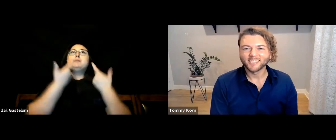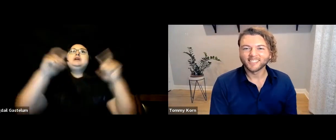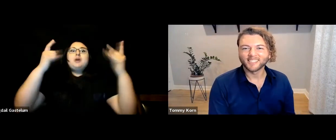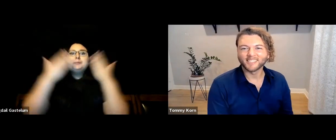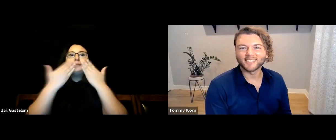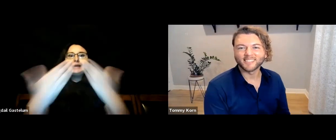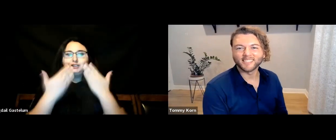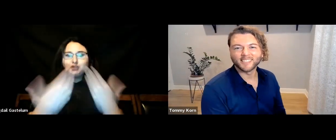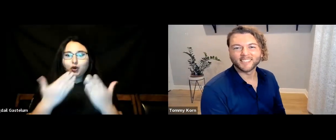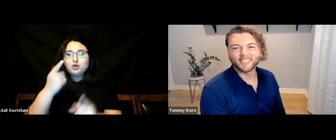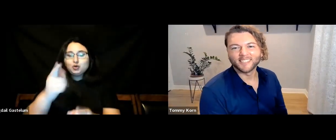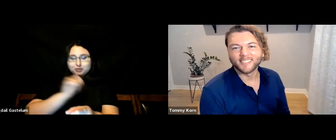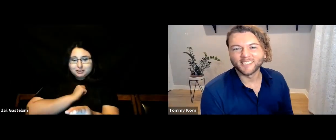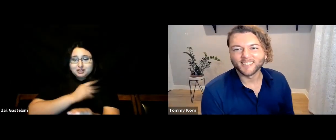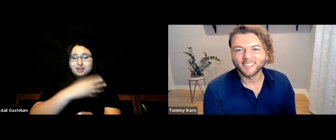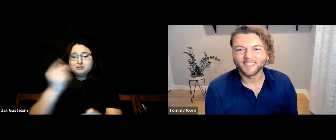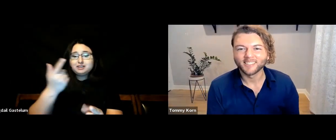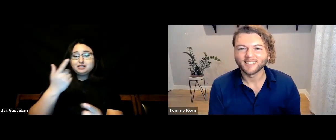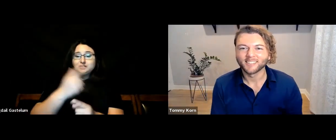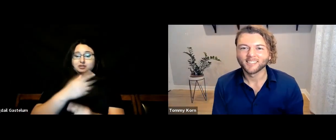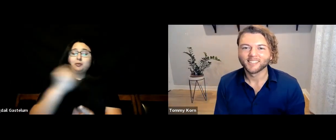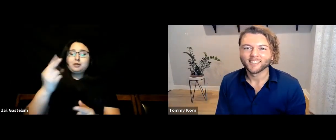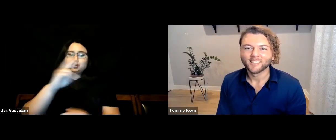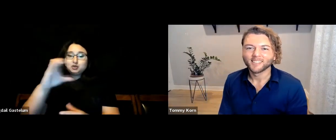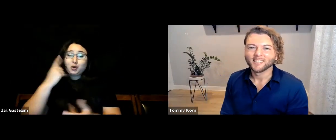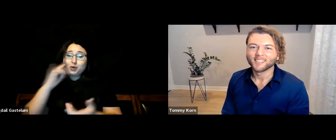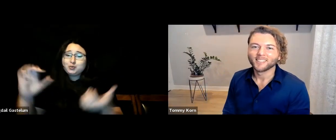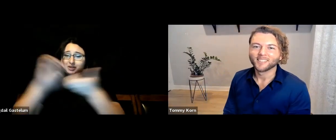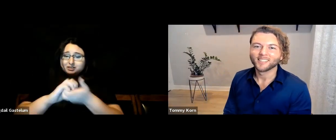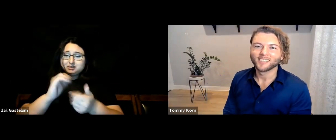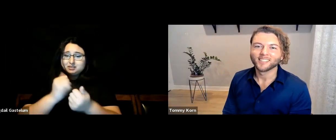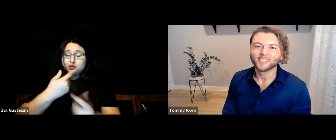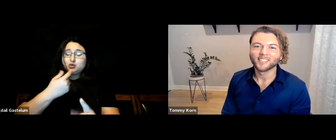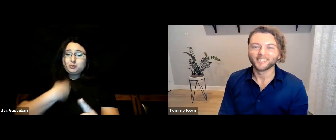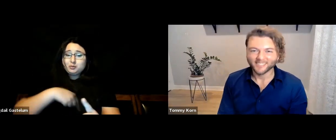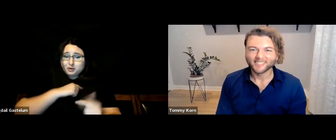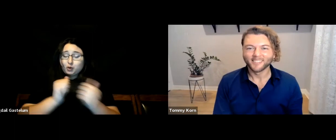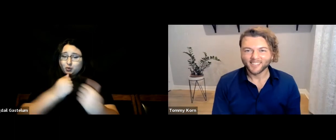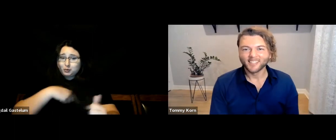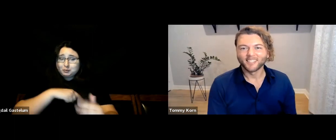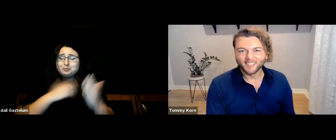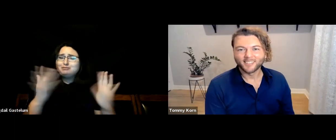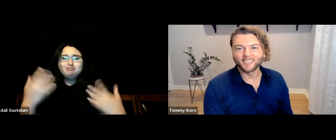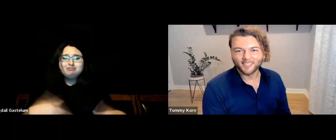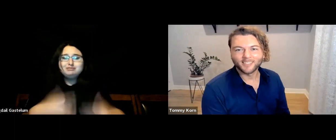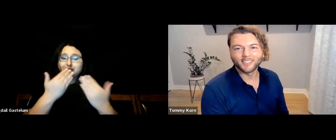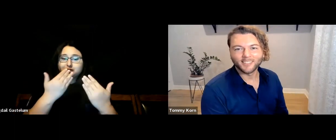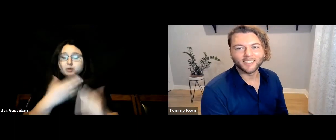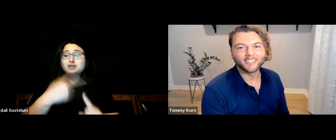A big thank-you to Tommy Korn and RCC for collaborating with us. Thank you so much!